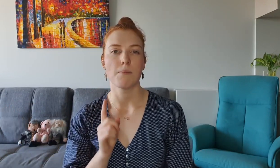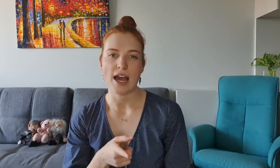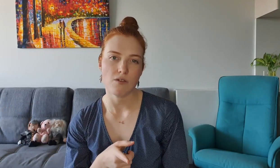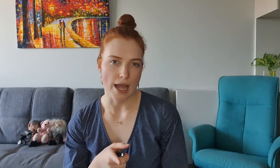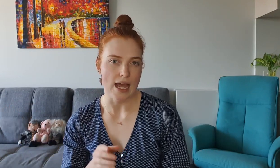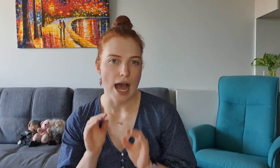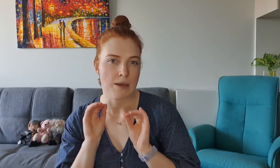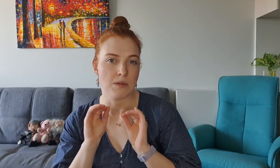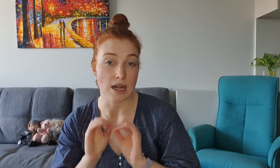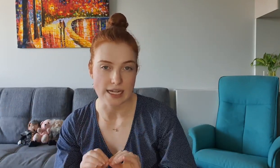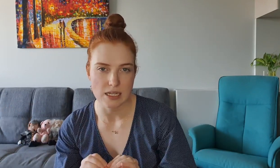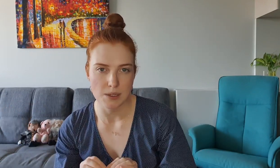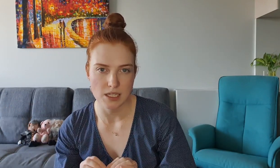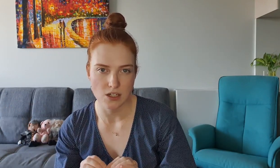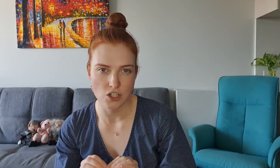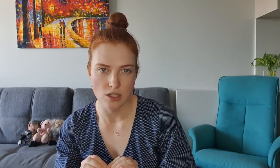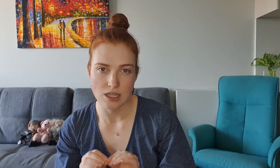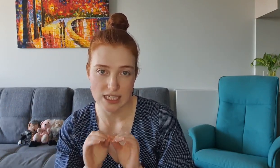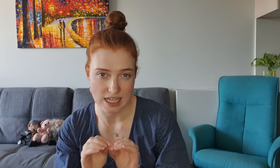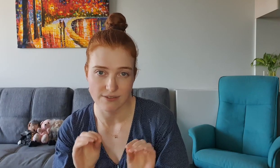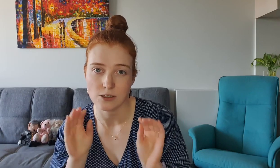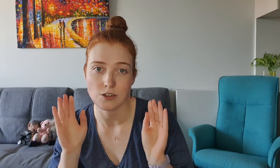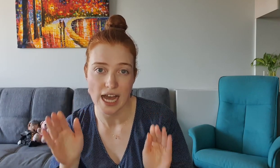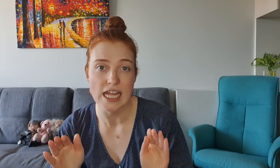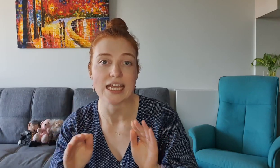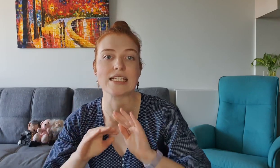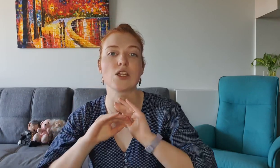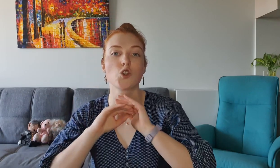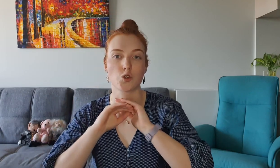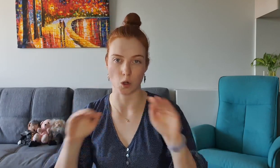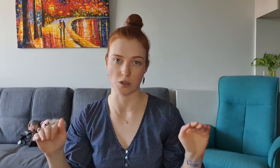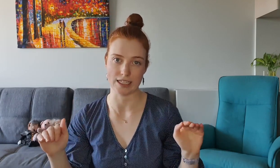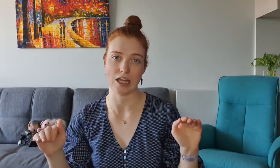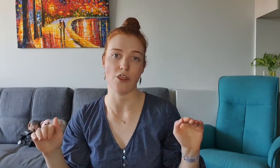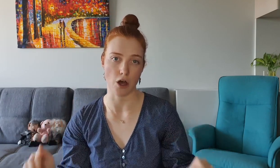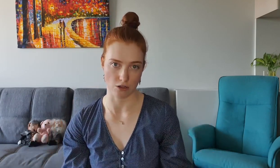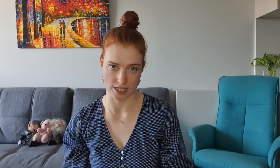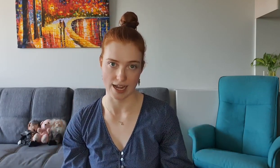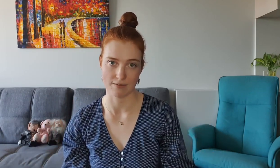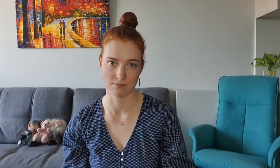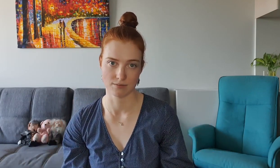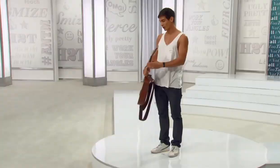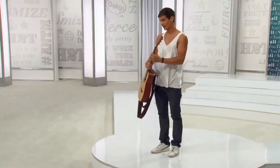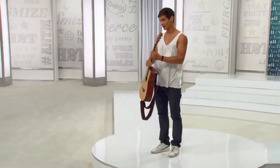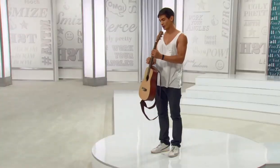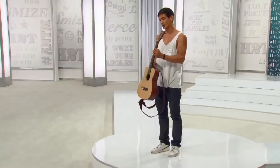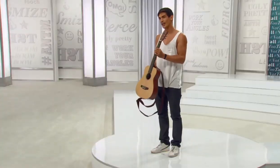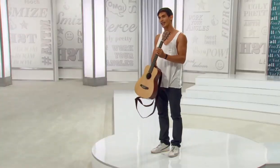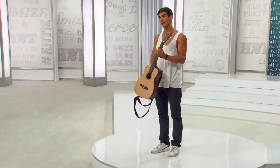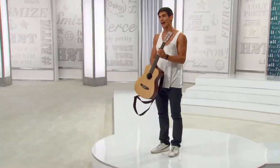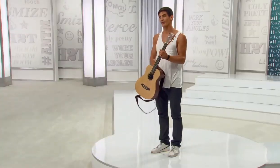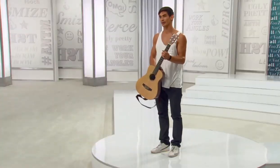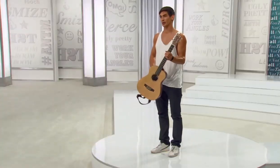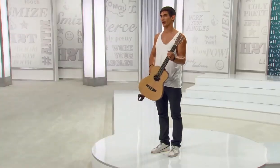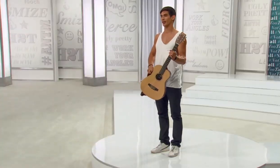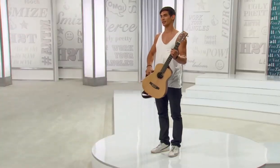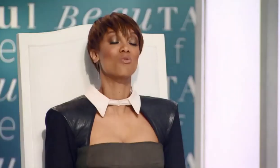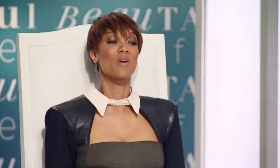By the way, I am 90% sure that this Stefano guy is trolling the whole time I wrote a little reggae wrap for you all